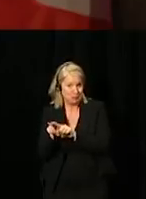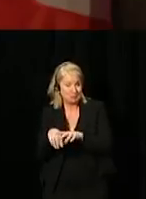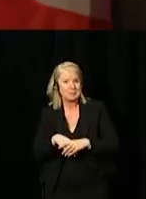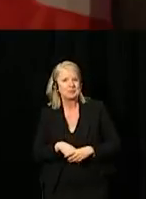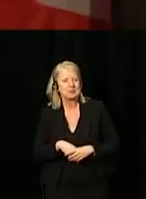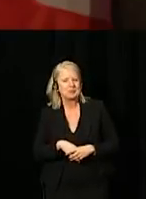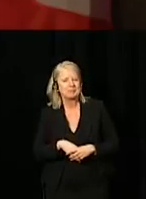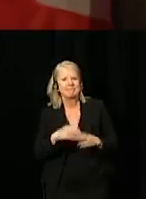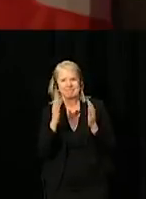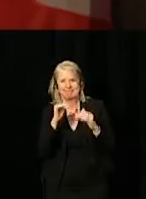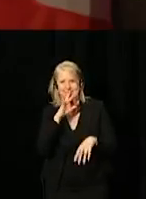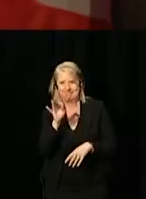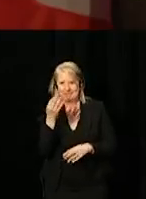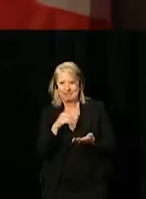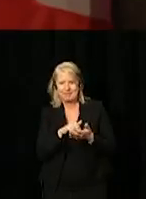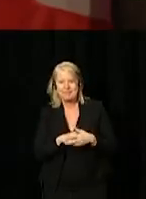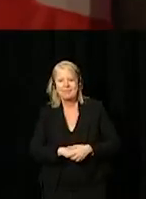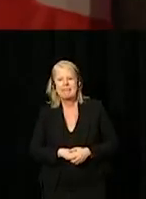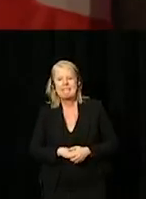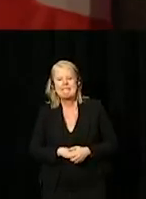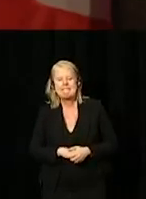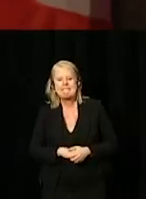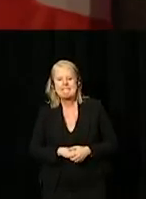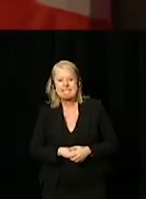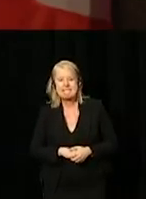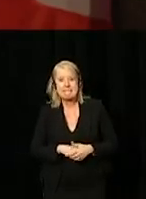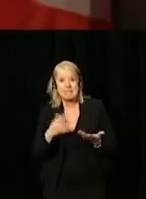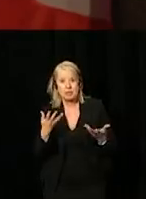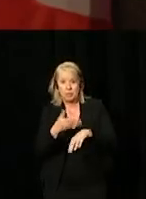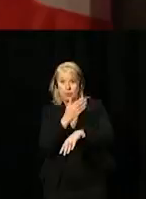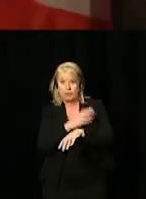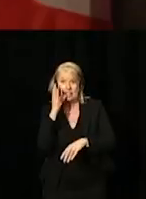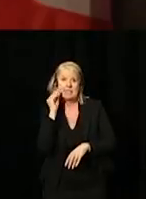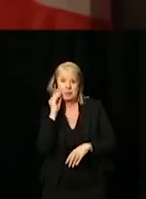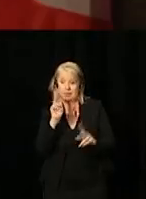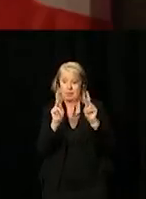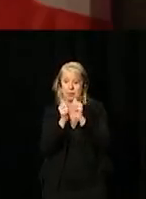[Speaking in French] [Translator:] In order to improve the experience of persons with disabilities